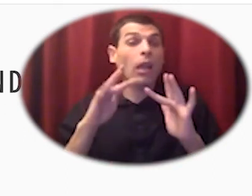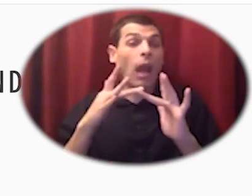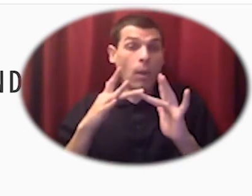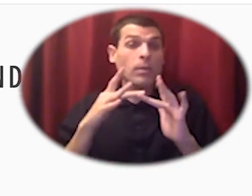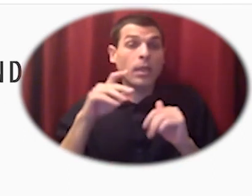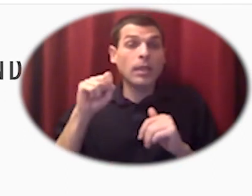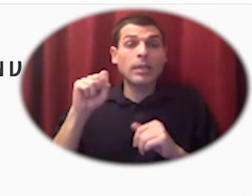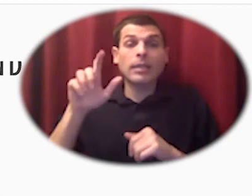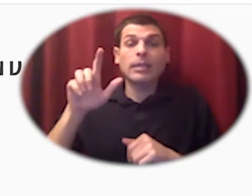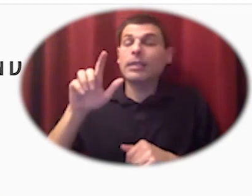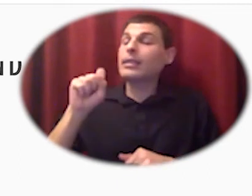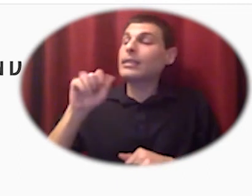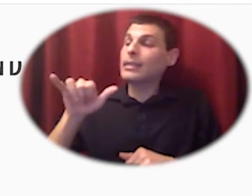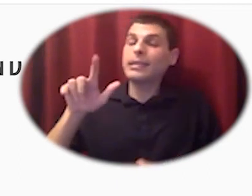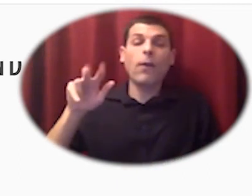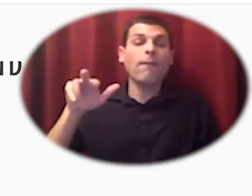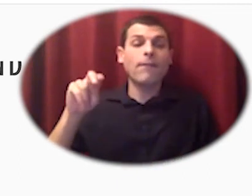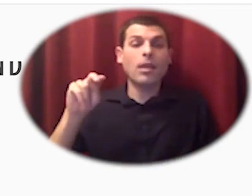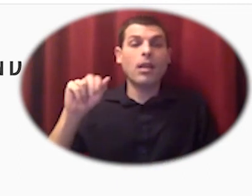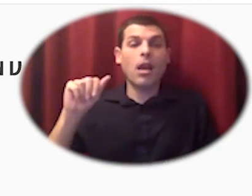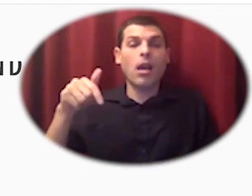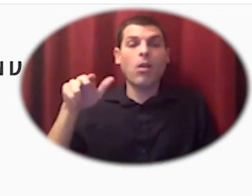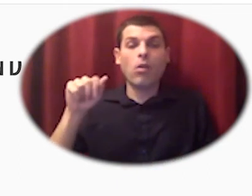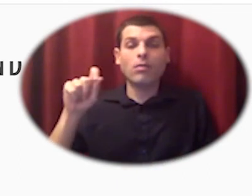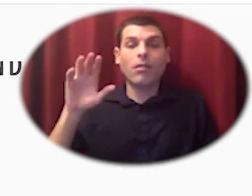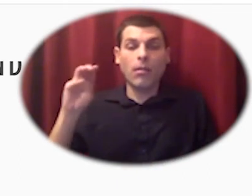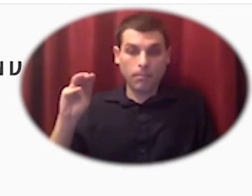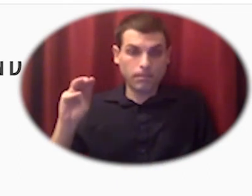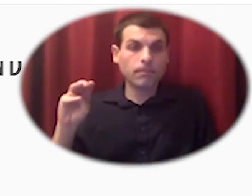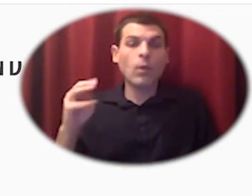is their goal is to democratize food and agriculture in the dc region